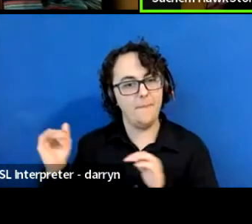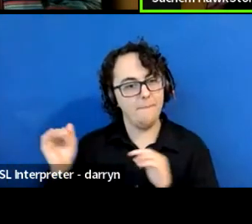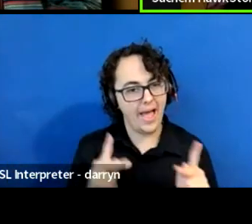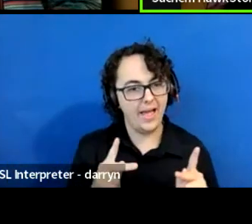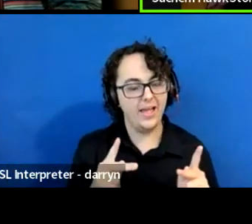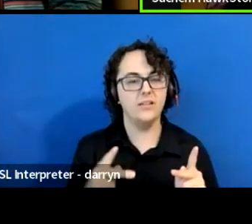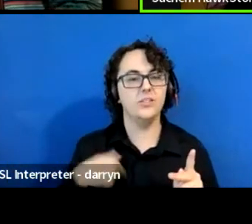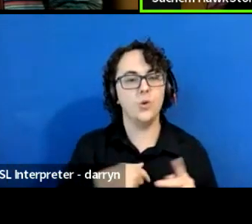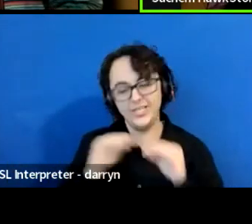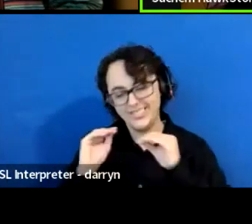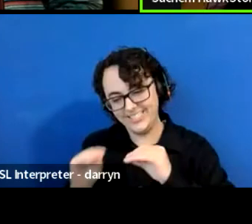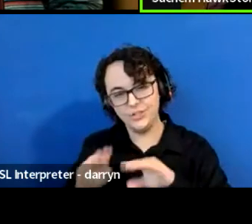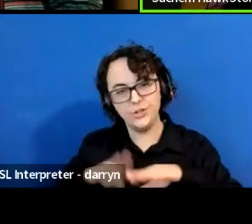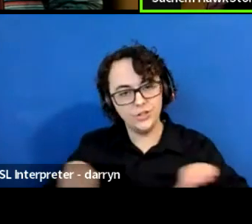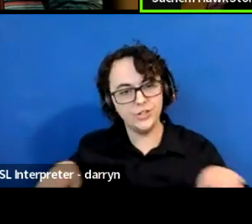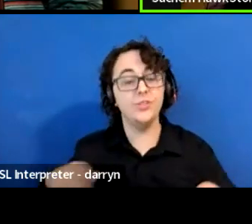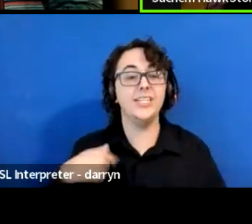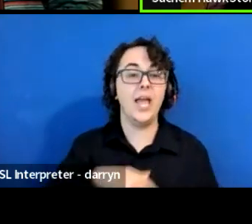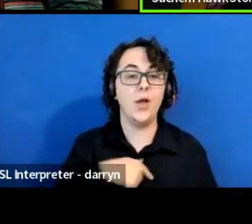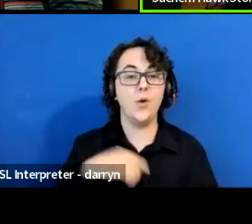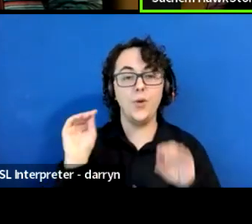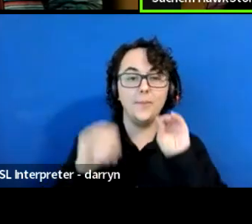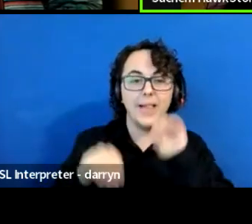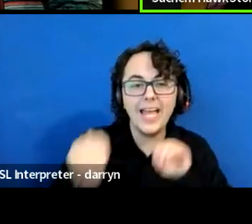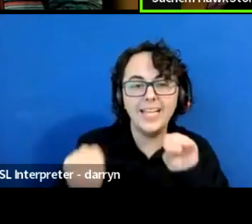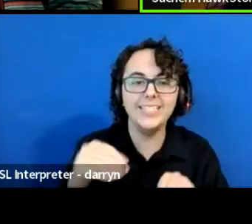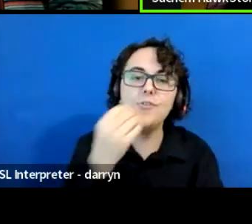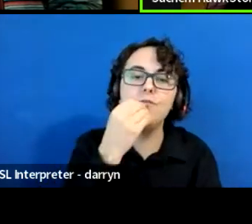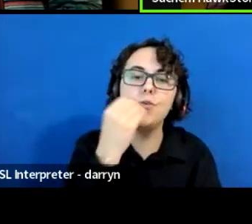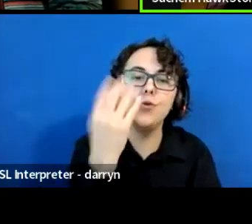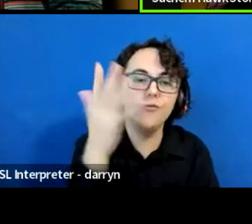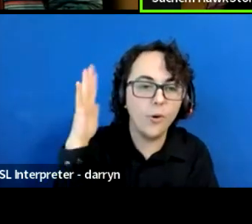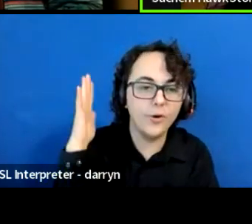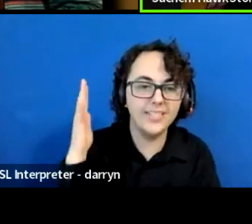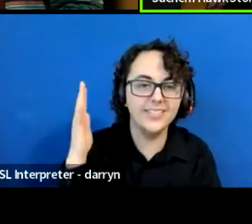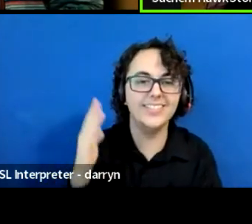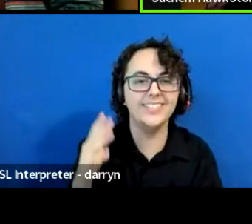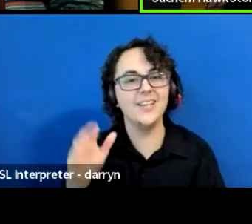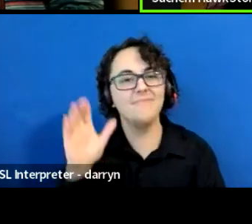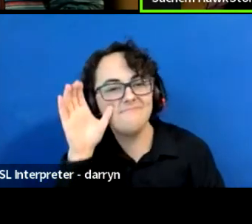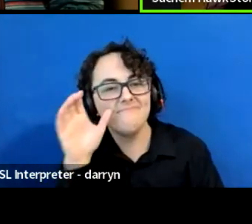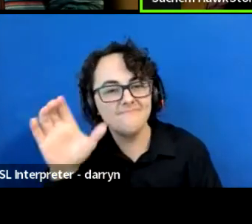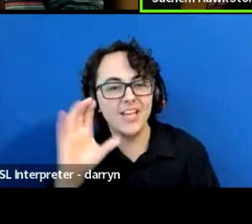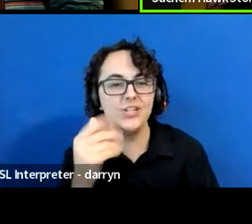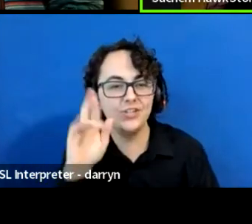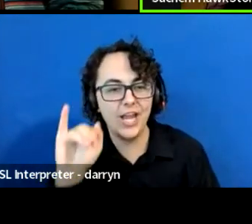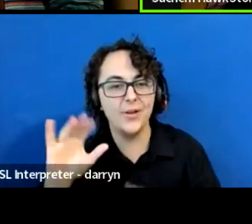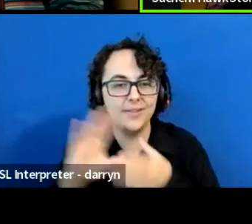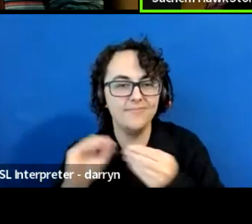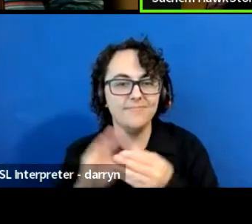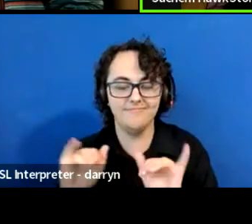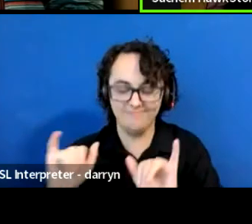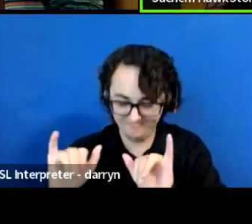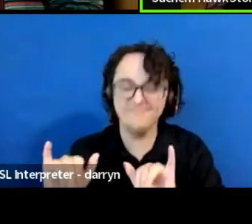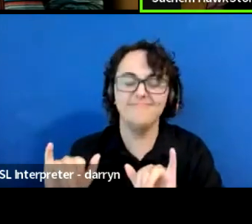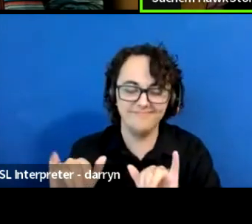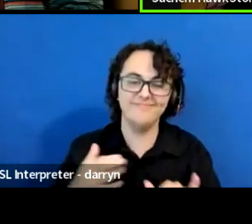I was so glad to hear Cherri, talk about the food forest, at Caskoak in New York, we've planted.